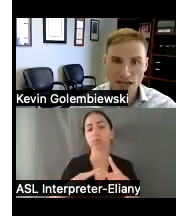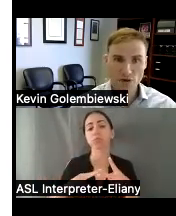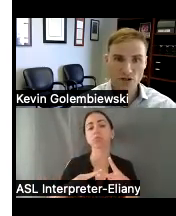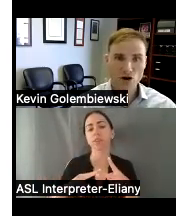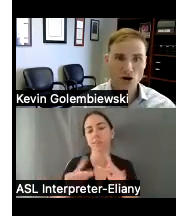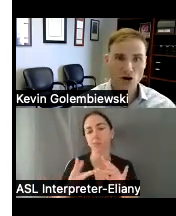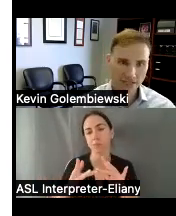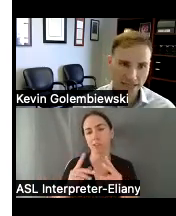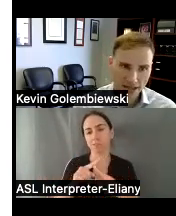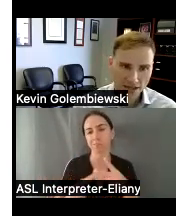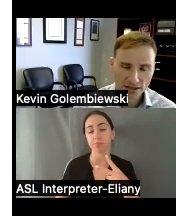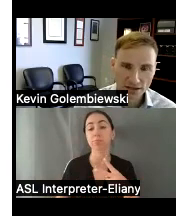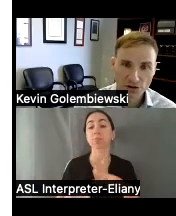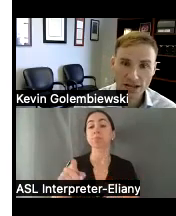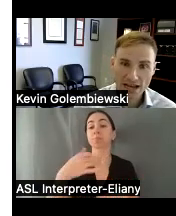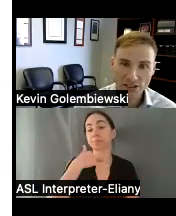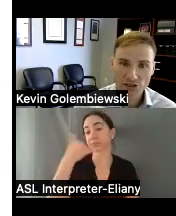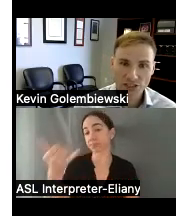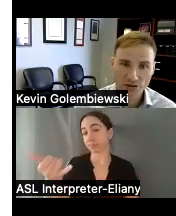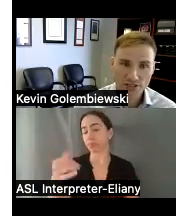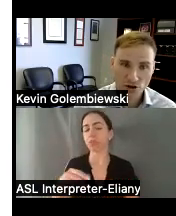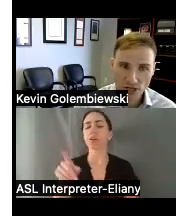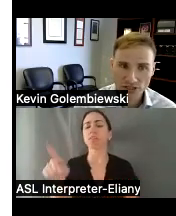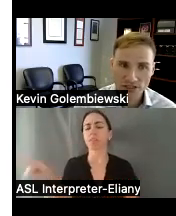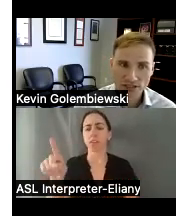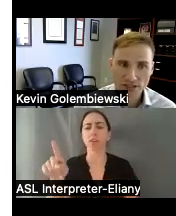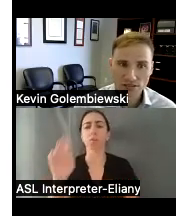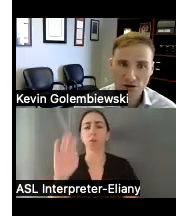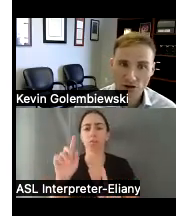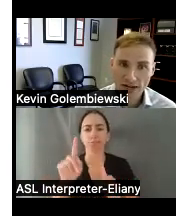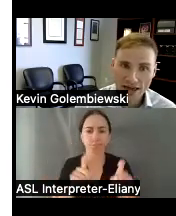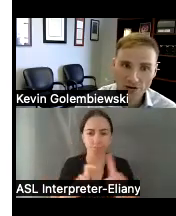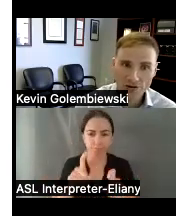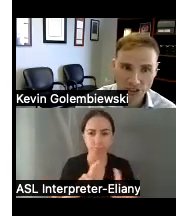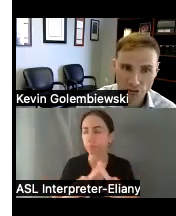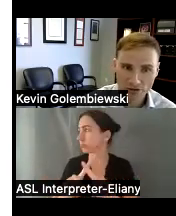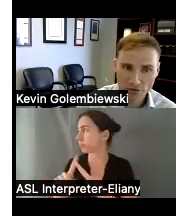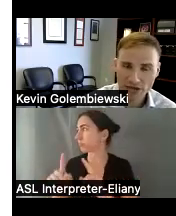and when you call Intake they're going to ask you a series of questions they're going to gather general information